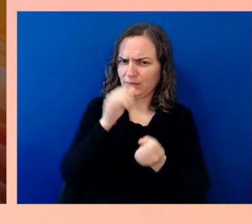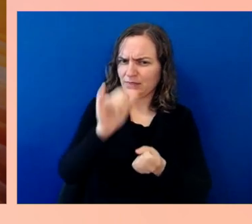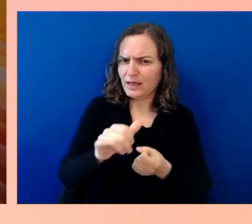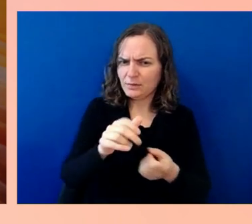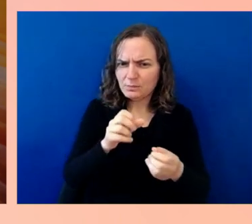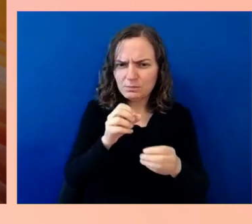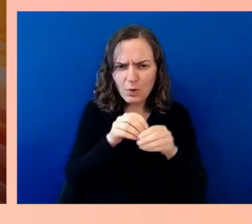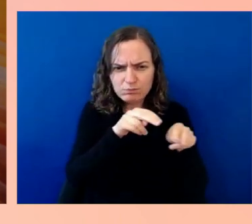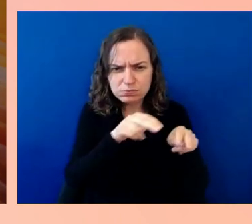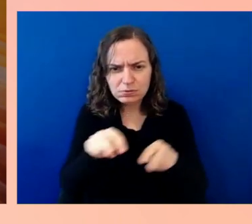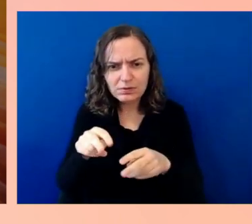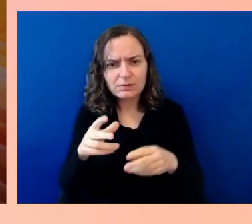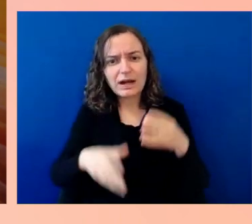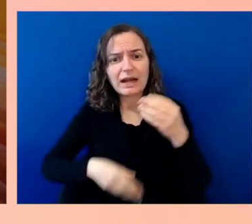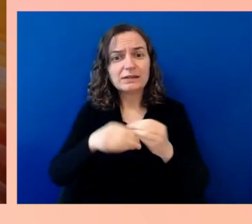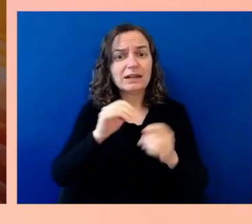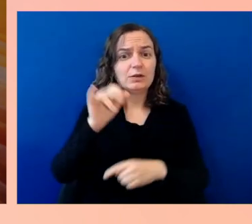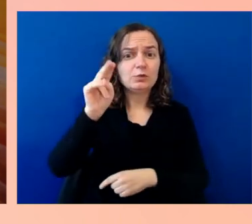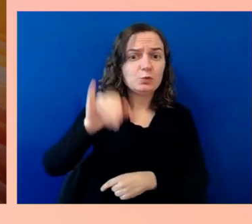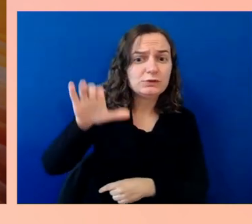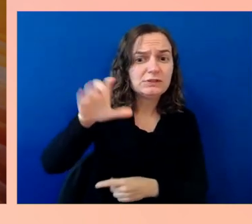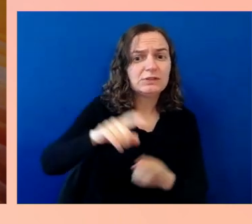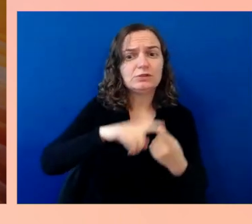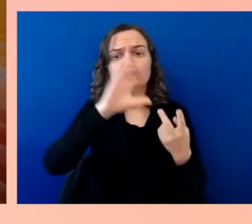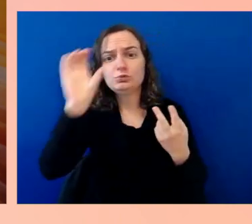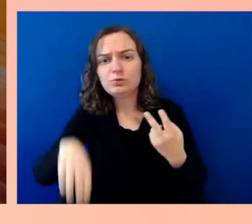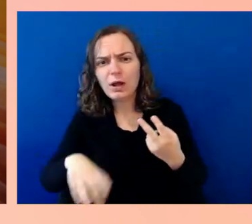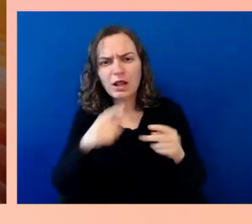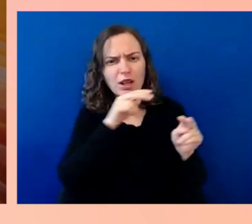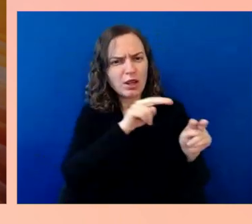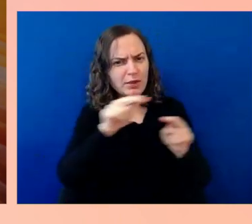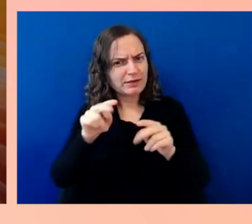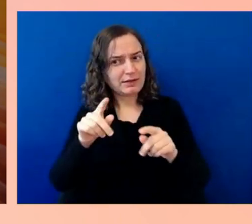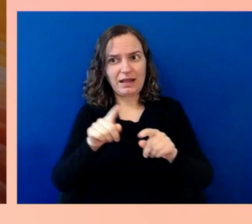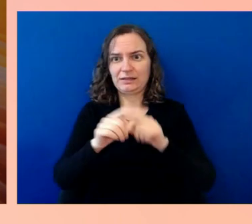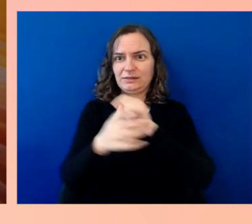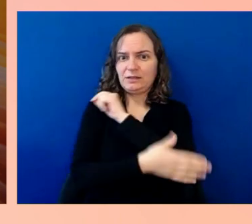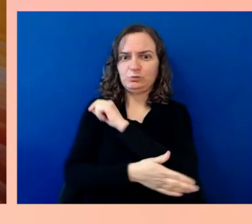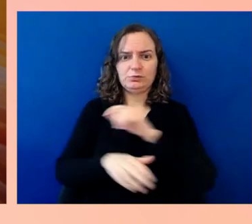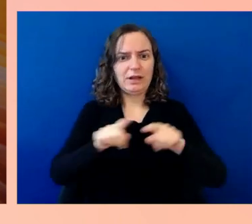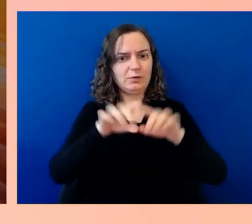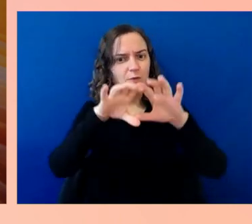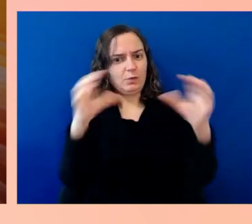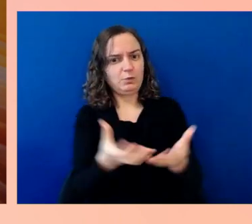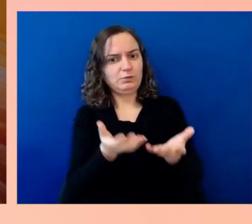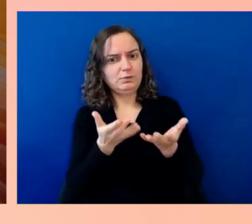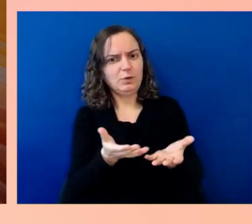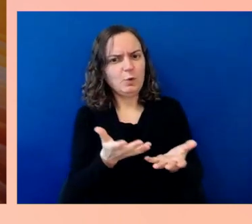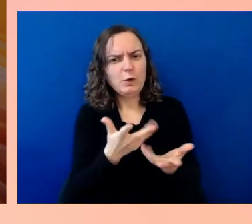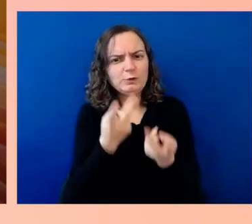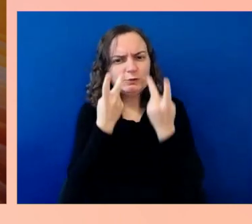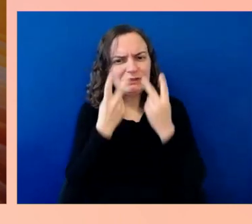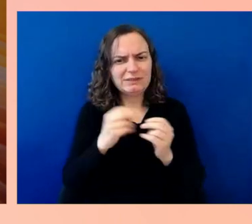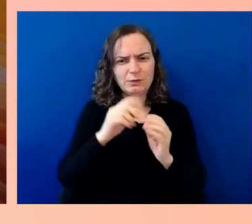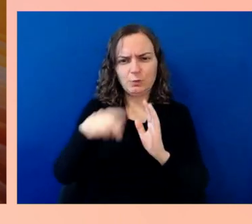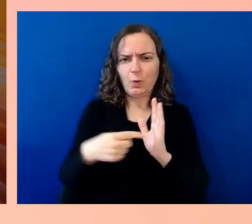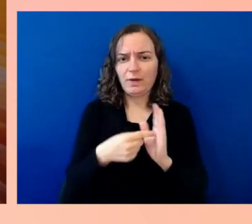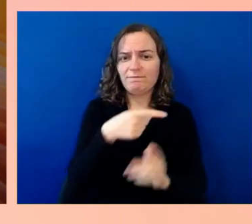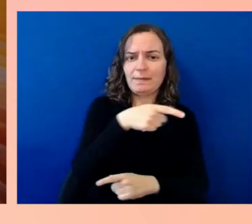what do you see as the role of public and private partnership when it comes to improving the country's transportation infrastructure?